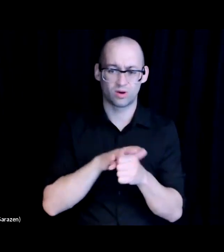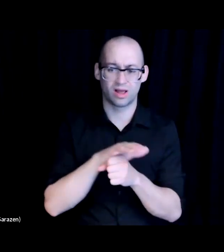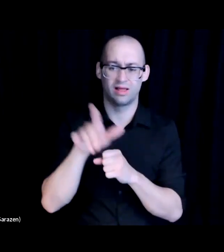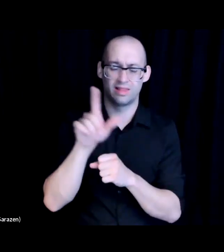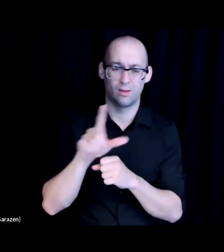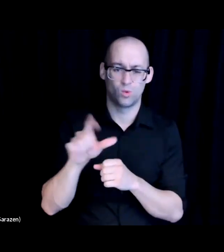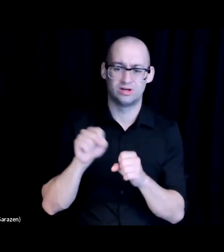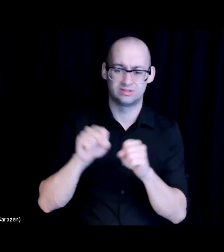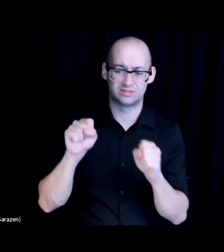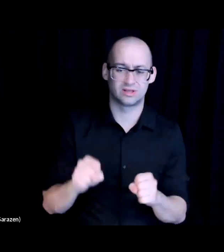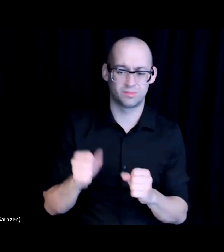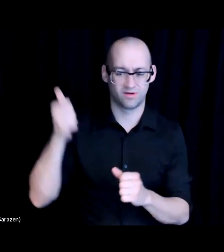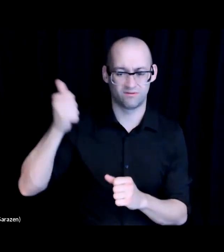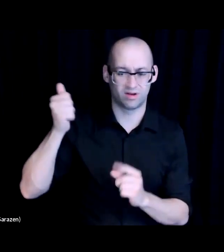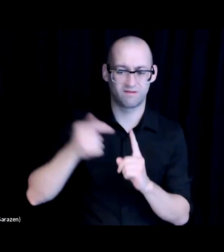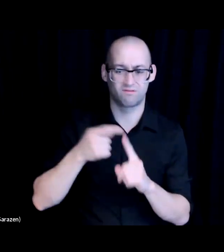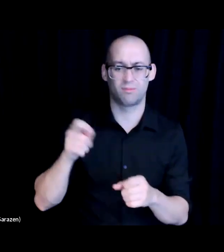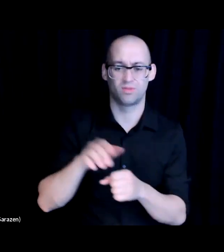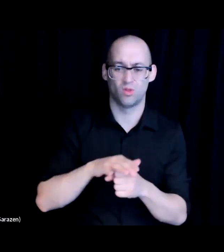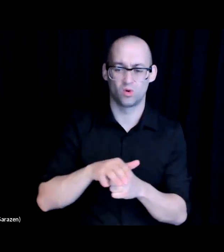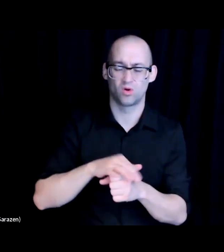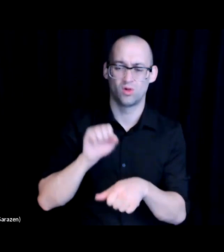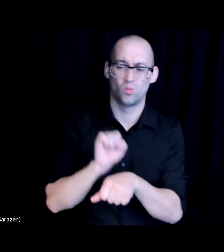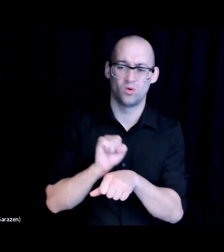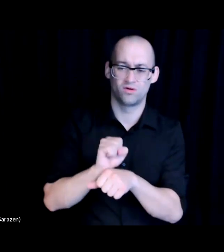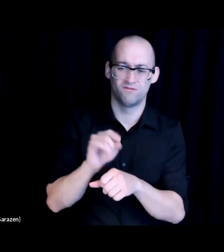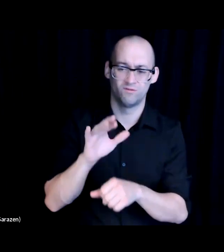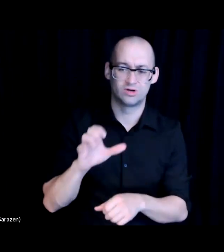from our the local workforce boards and other local partners.